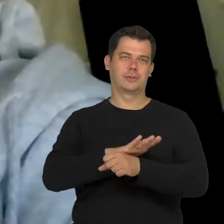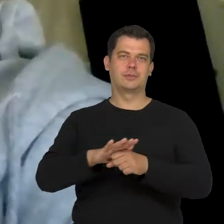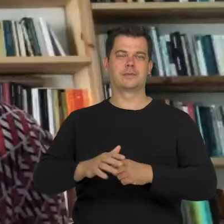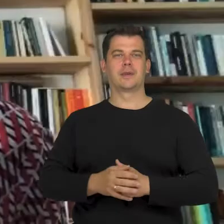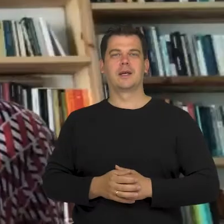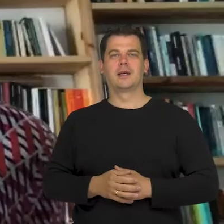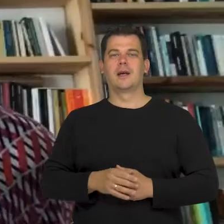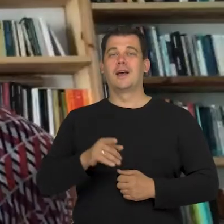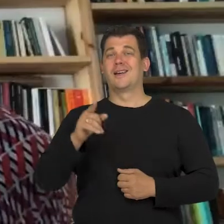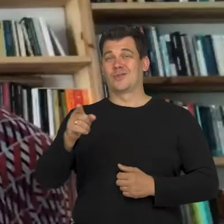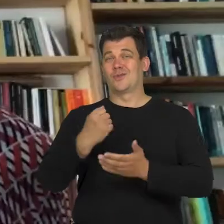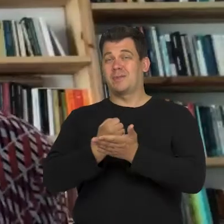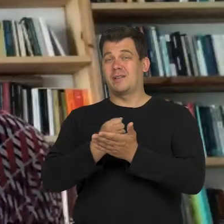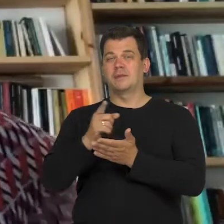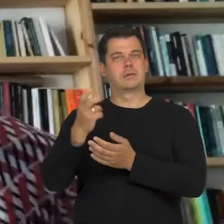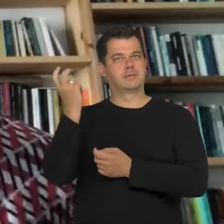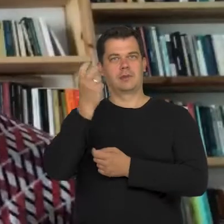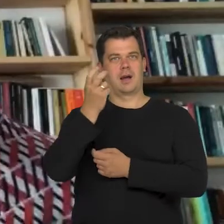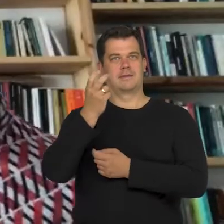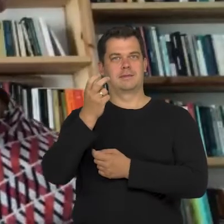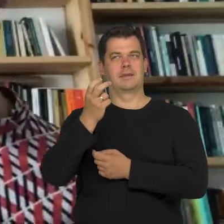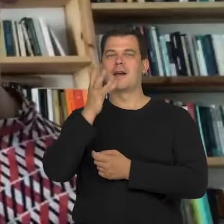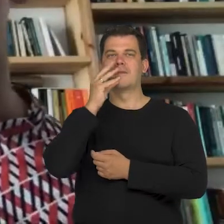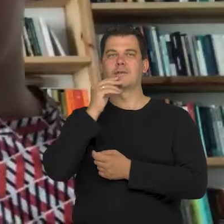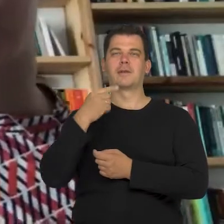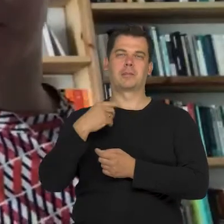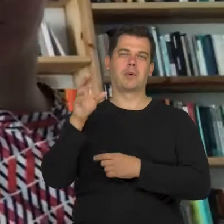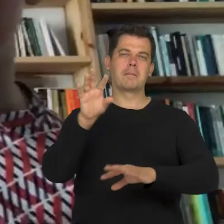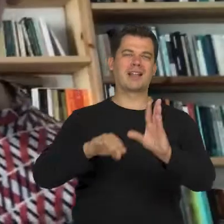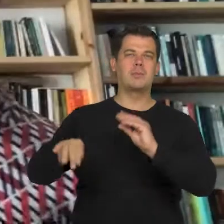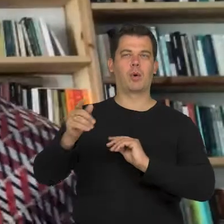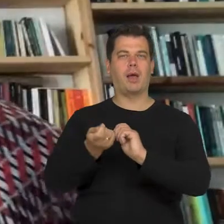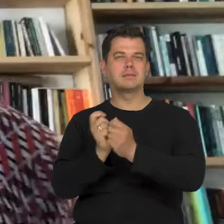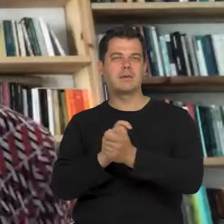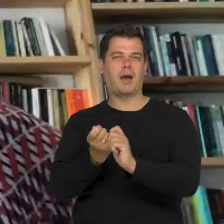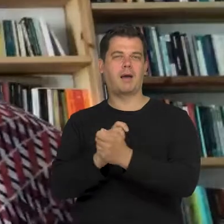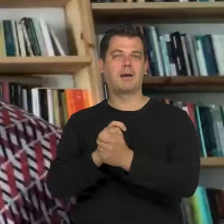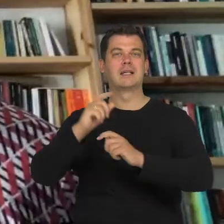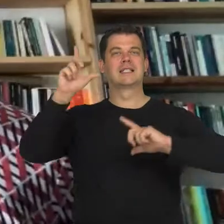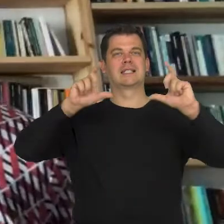In that context, it is interesting how pictures were and maybe even still are manipulated. I mean war pictures.